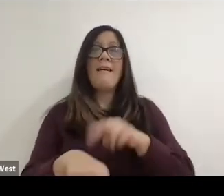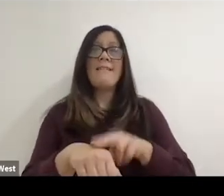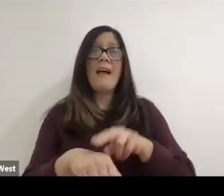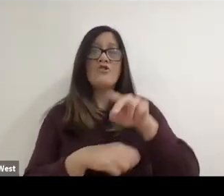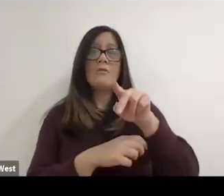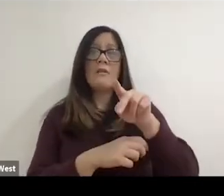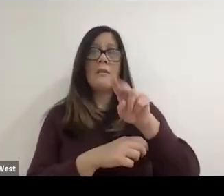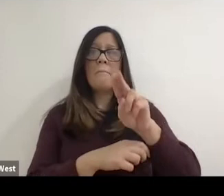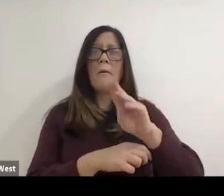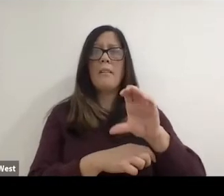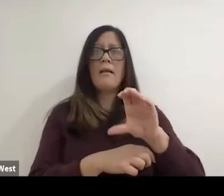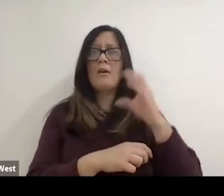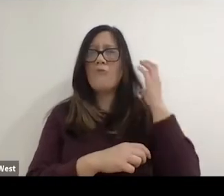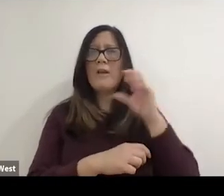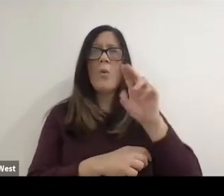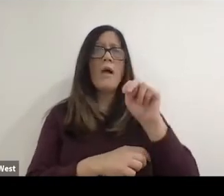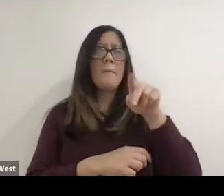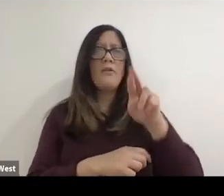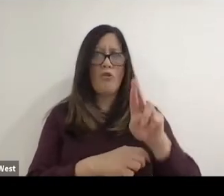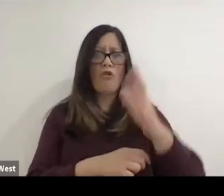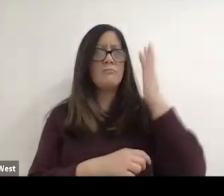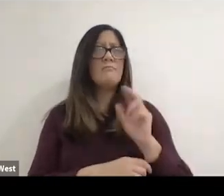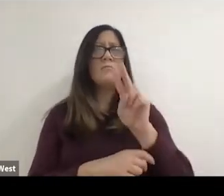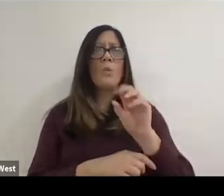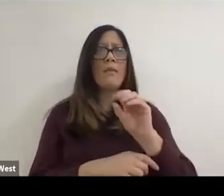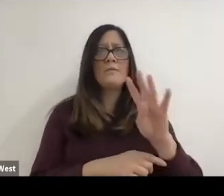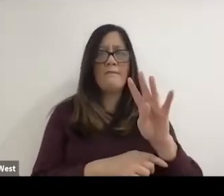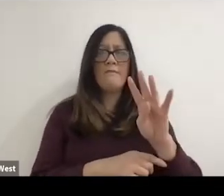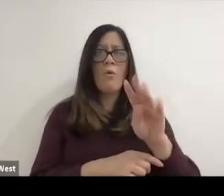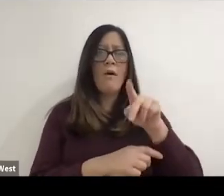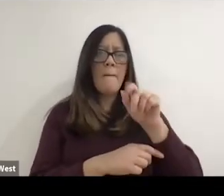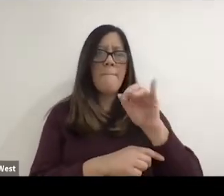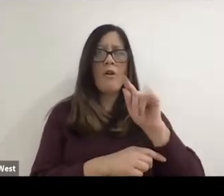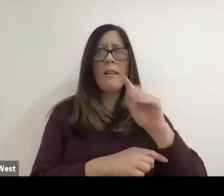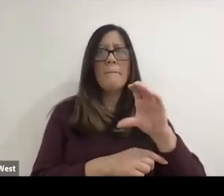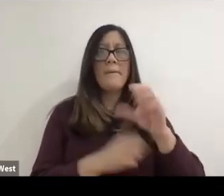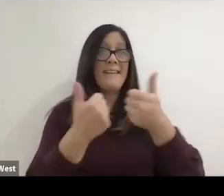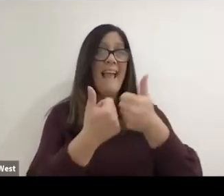on National Public Radio during the 2004 Paralympic Games in Athens. And this guy says to me it was